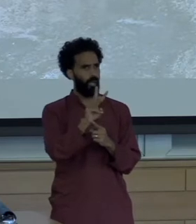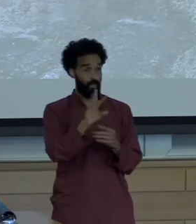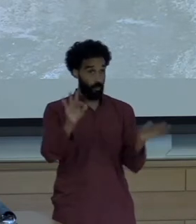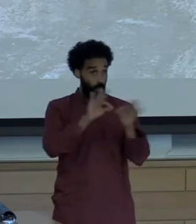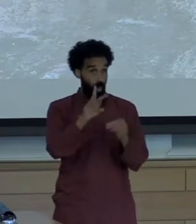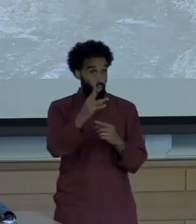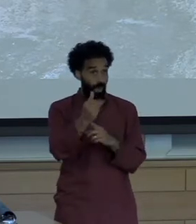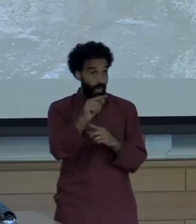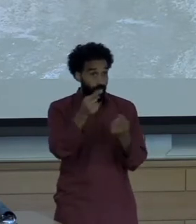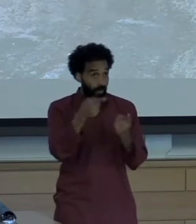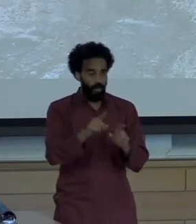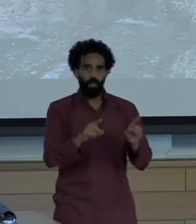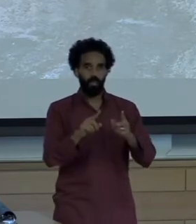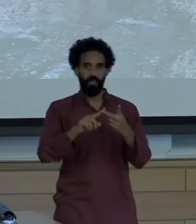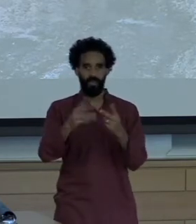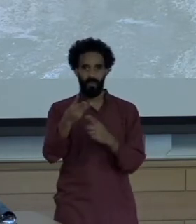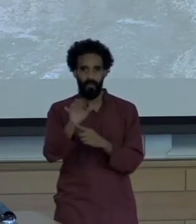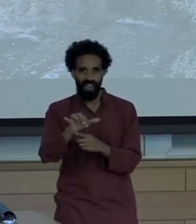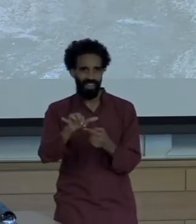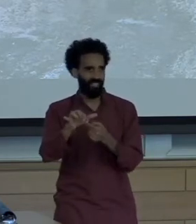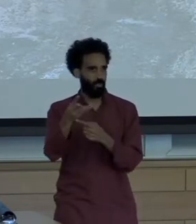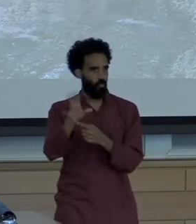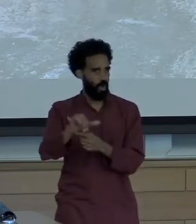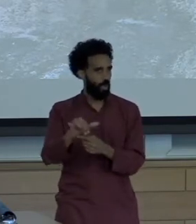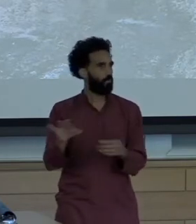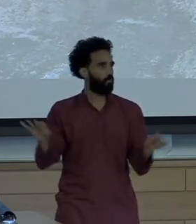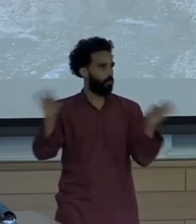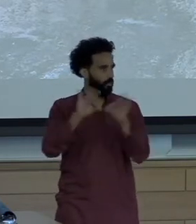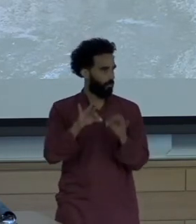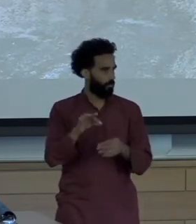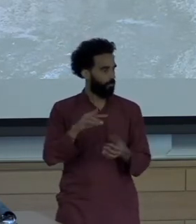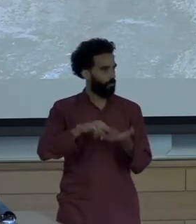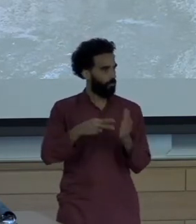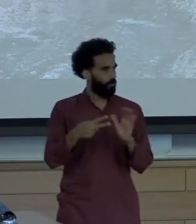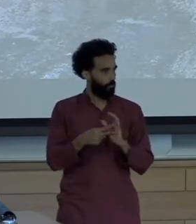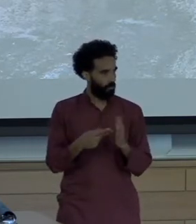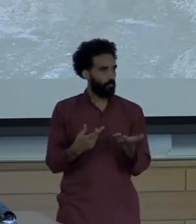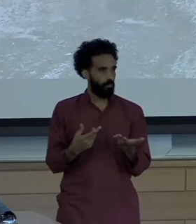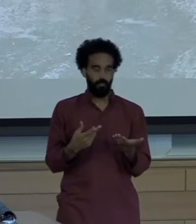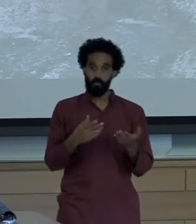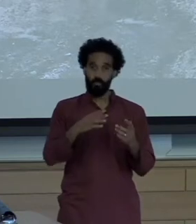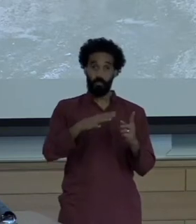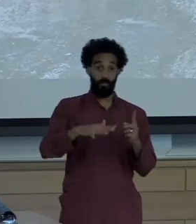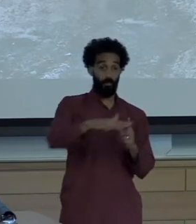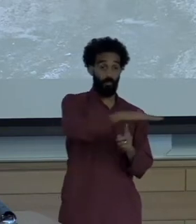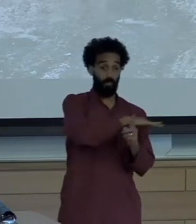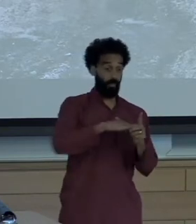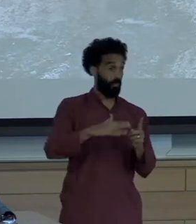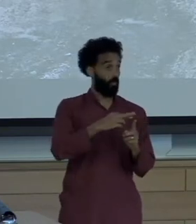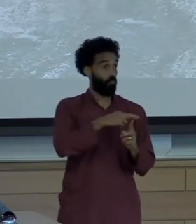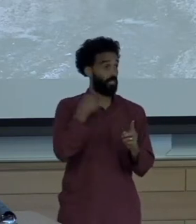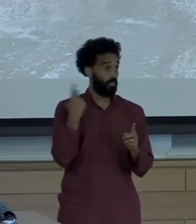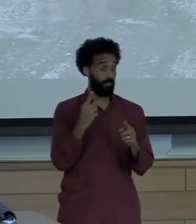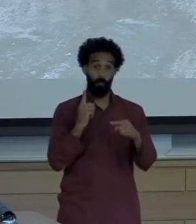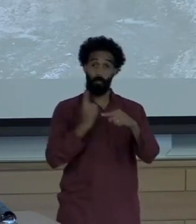Power relations and systemic factors compound environmental risk, and that's the story that's very hard to tell